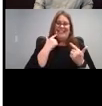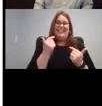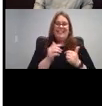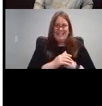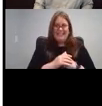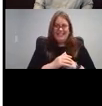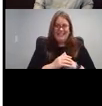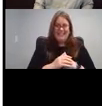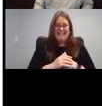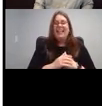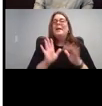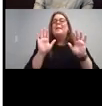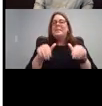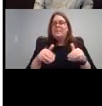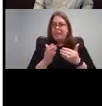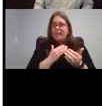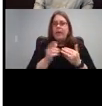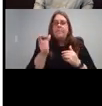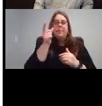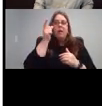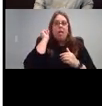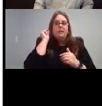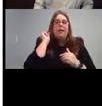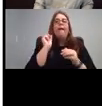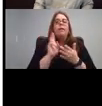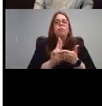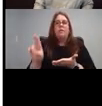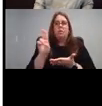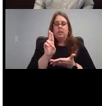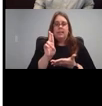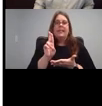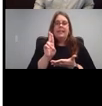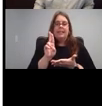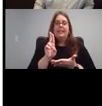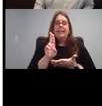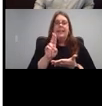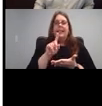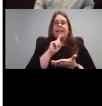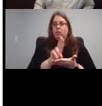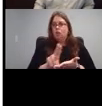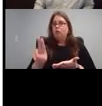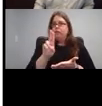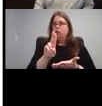Anyway, Gallaudet University is the the University in Washington